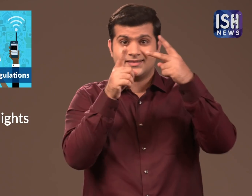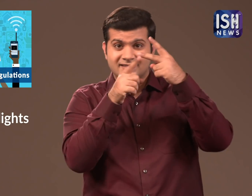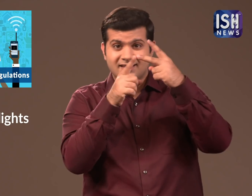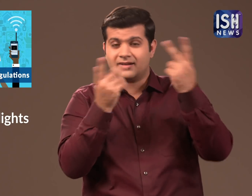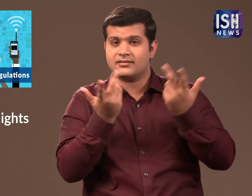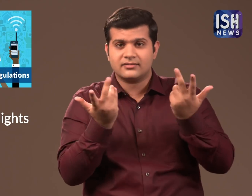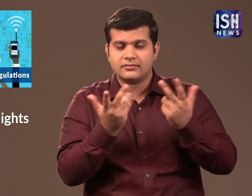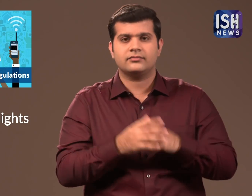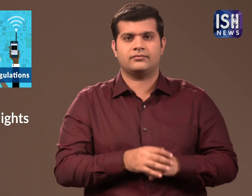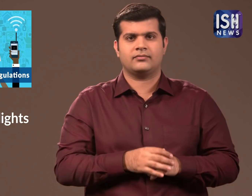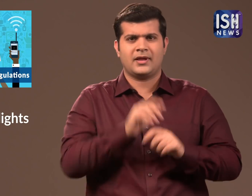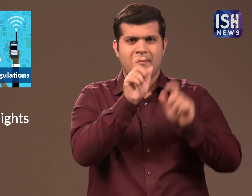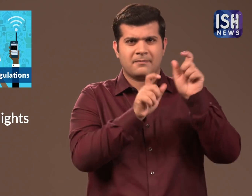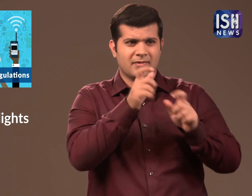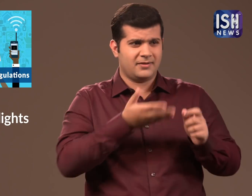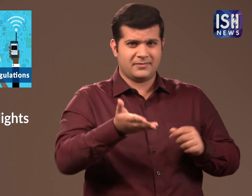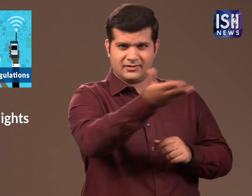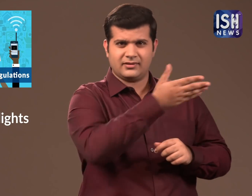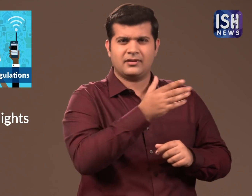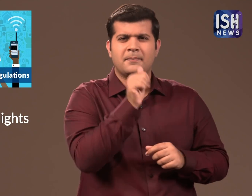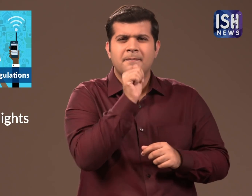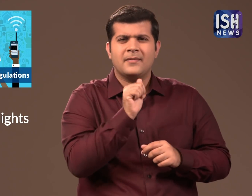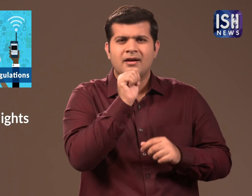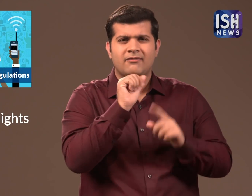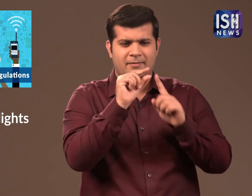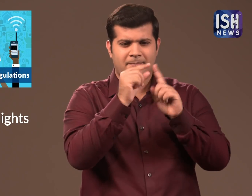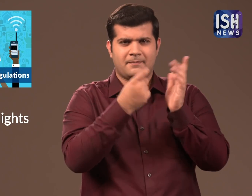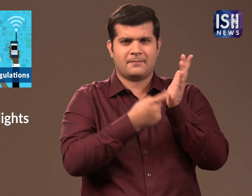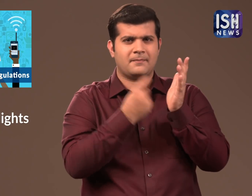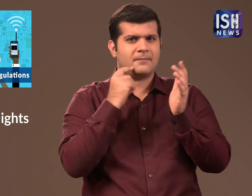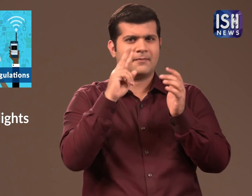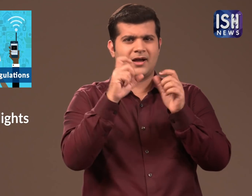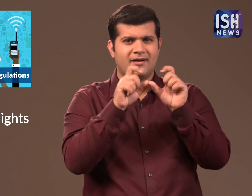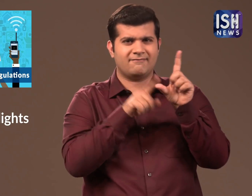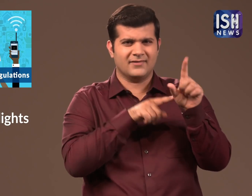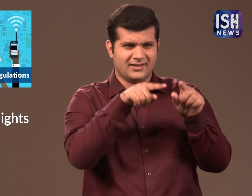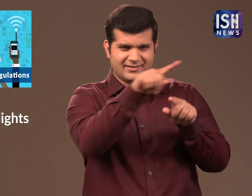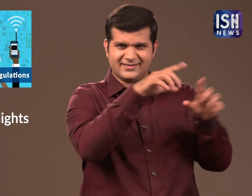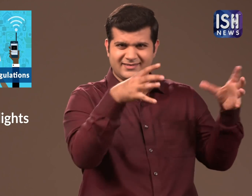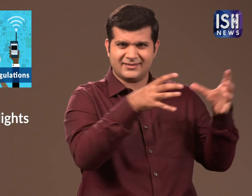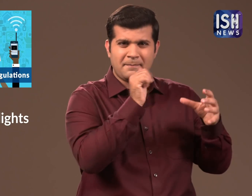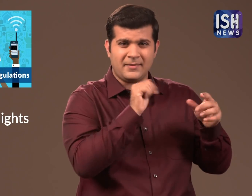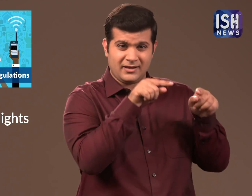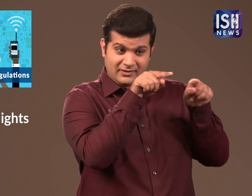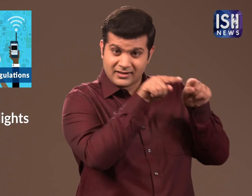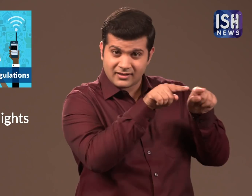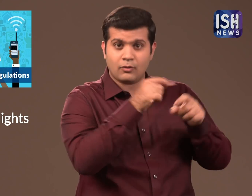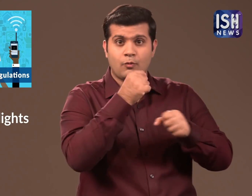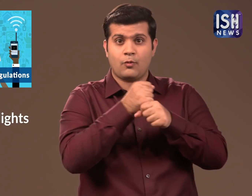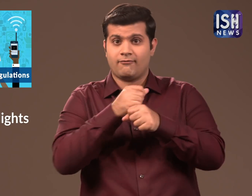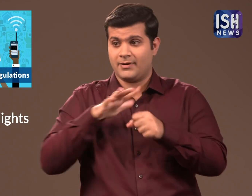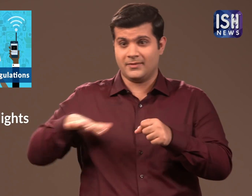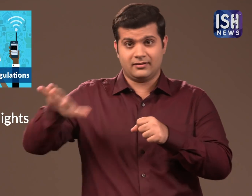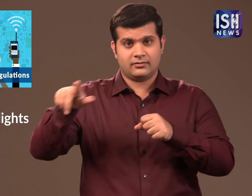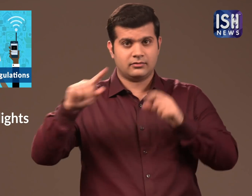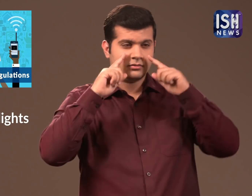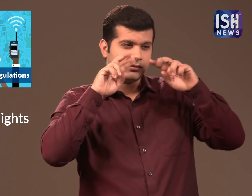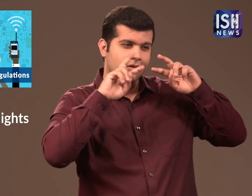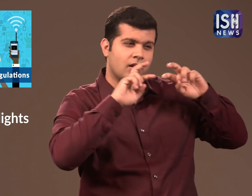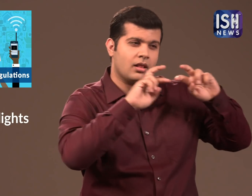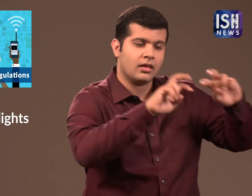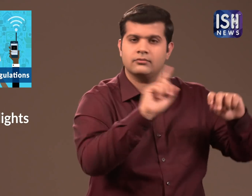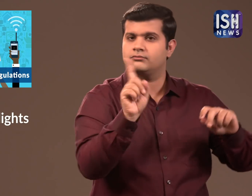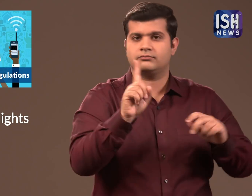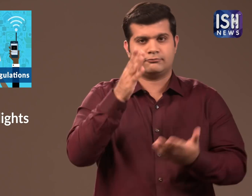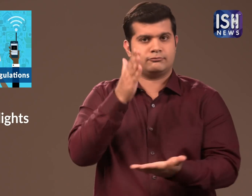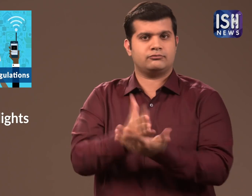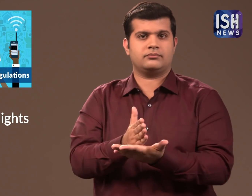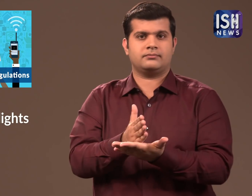They seek to promote the people's right to privacy and prevent surveillance by government bodies.